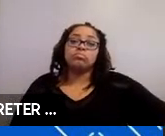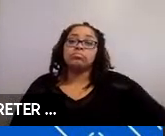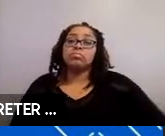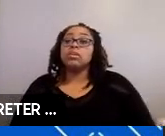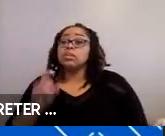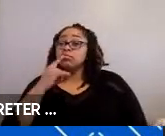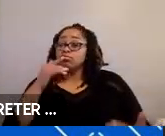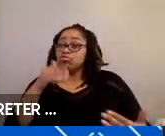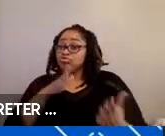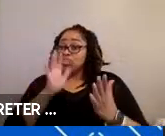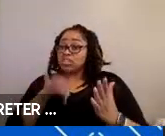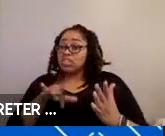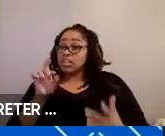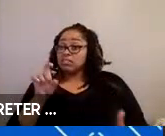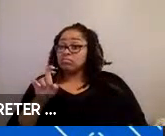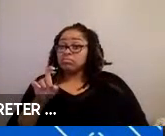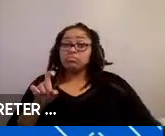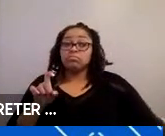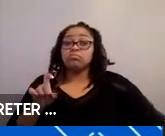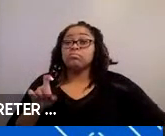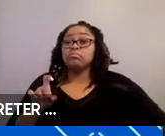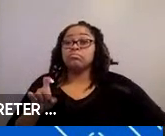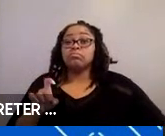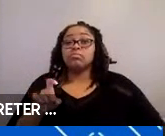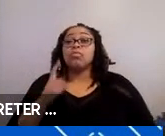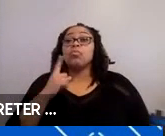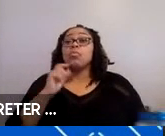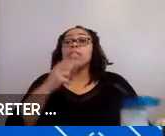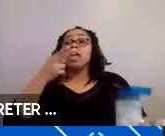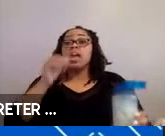with the hearing impairments or with the cognitive disabilities?